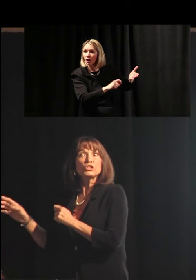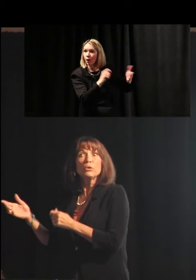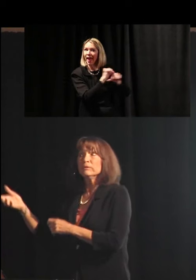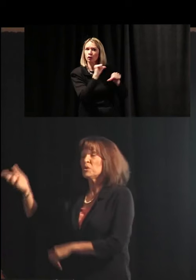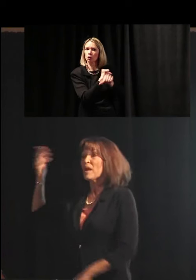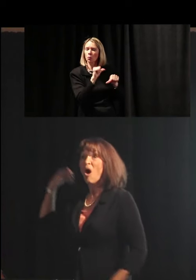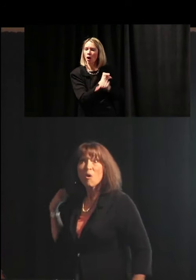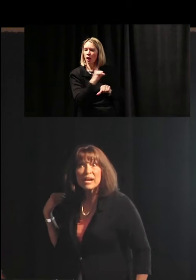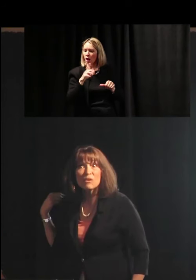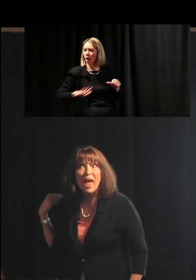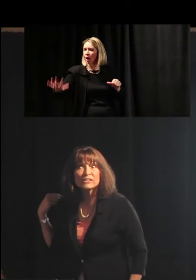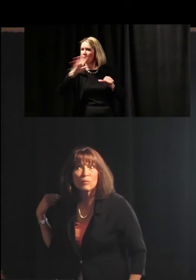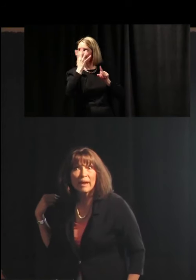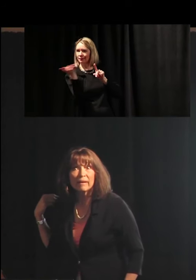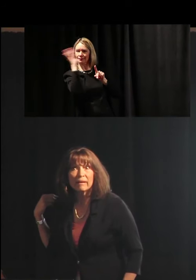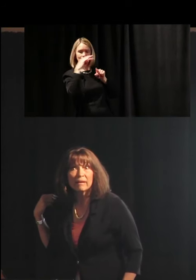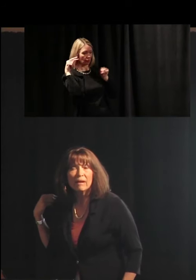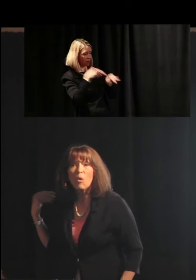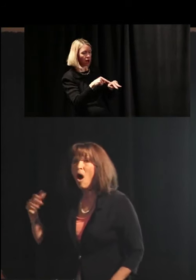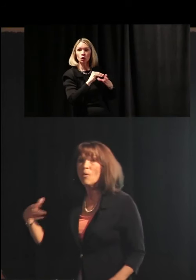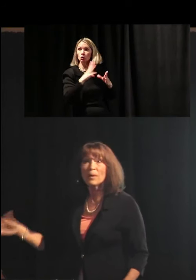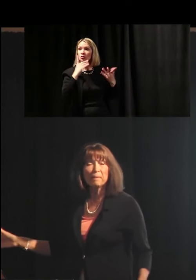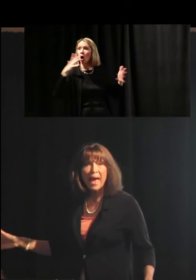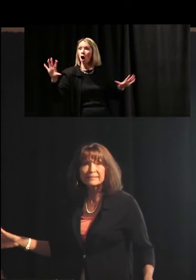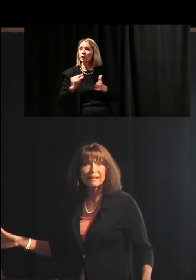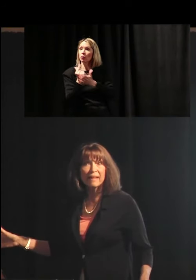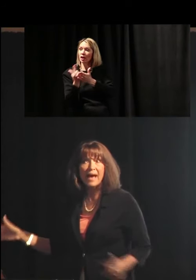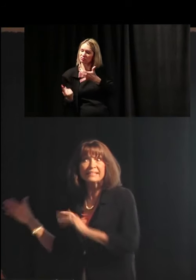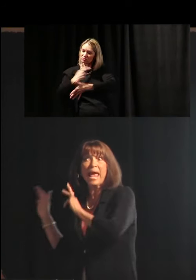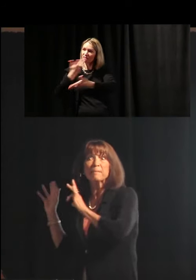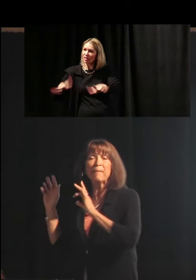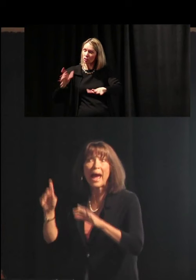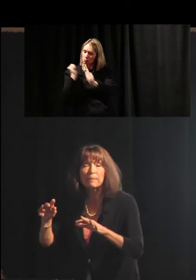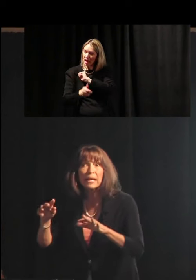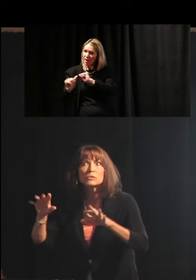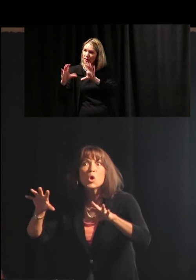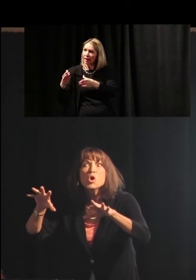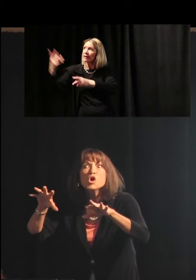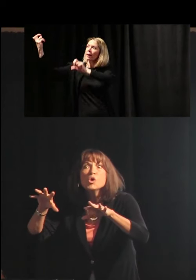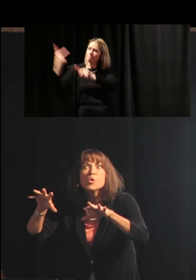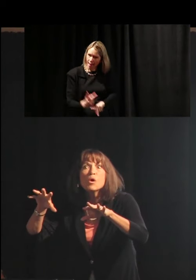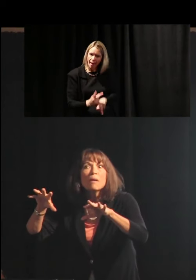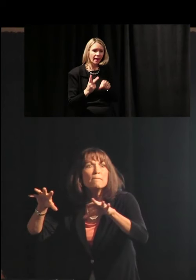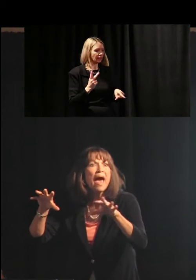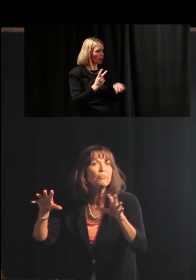And students who had already graduated, who already passed the class, came back because, oh,